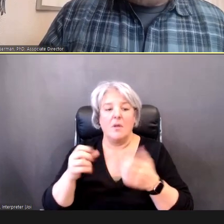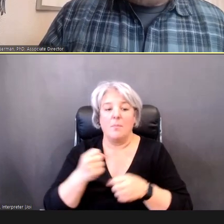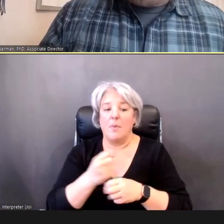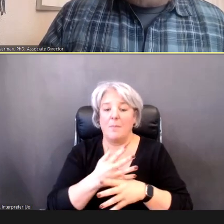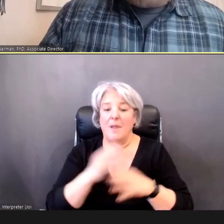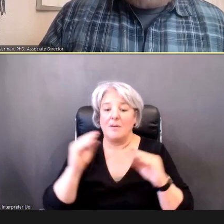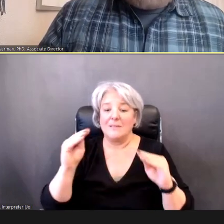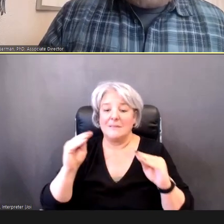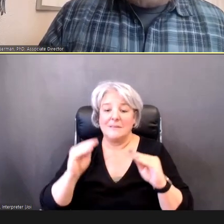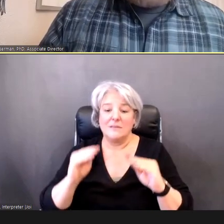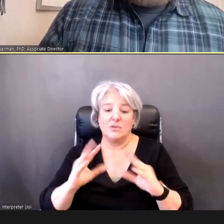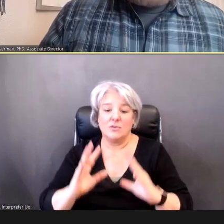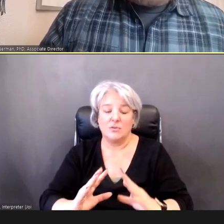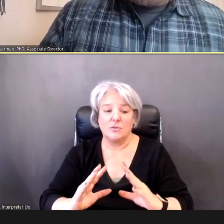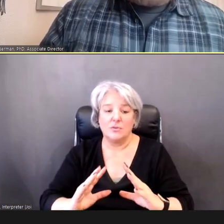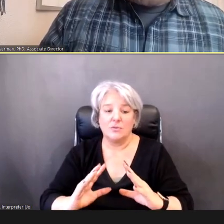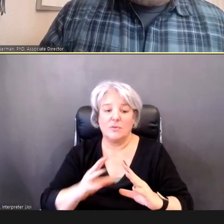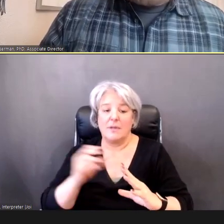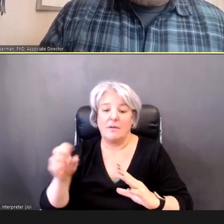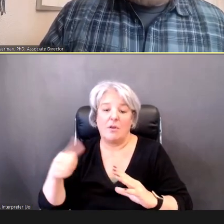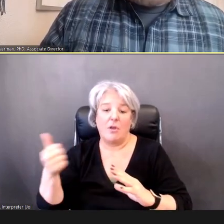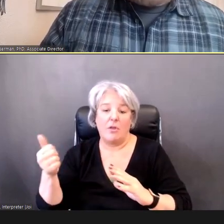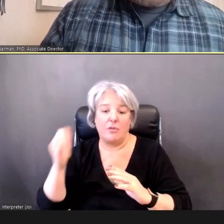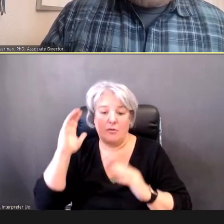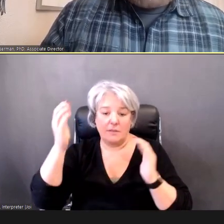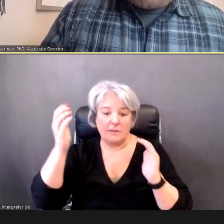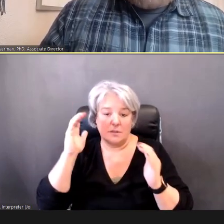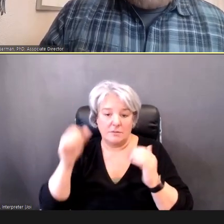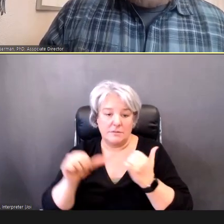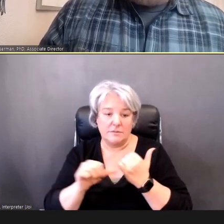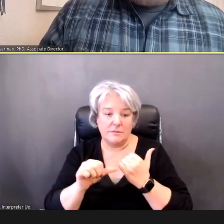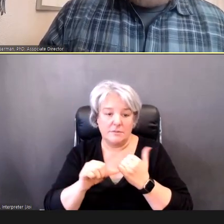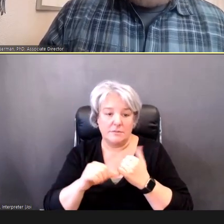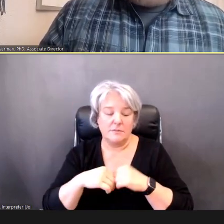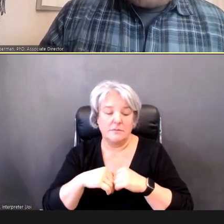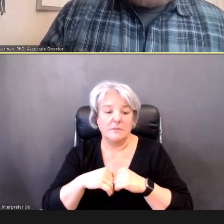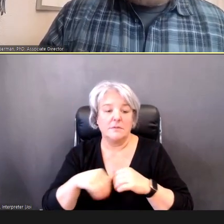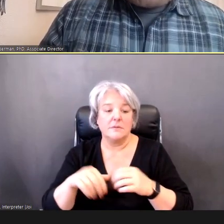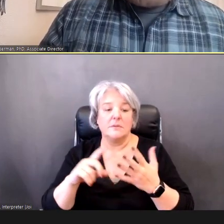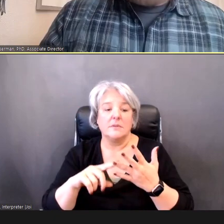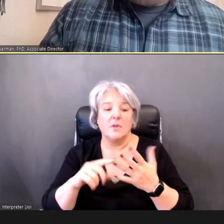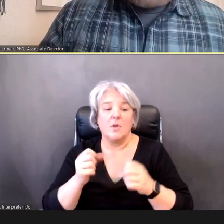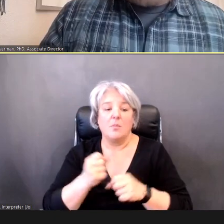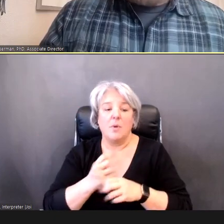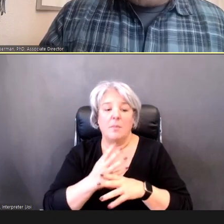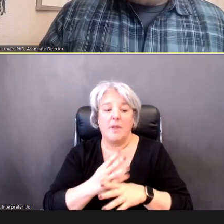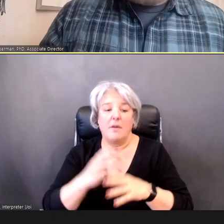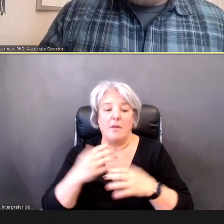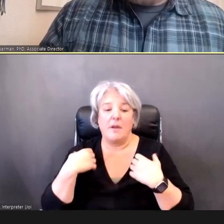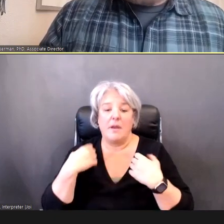And other adult assistants. Preparing healthcare providers, that's a letter you could send out,